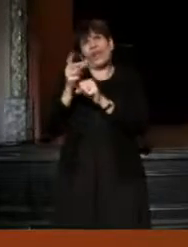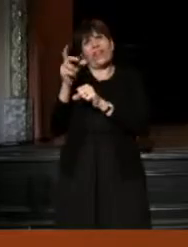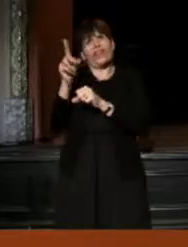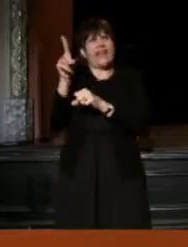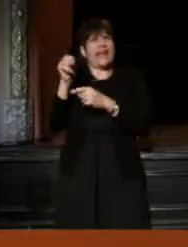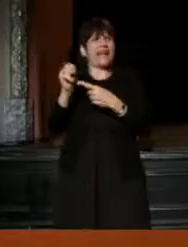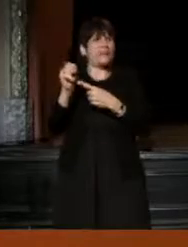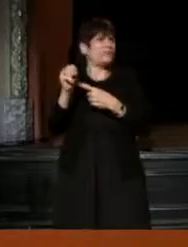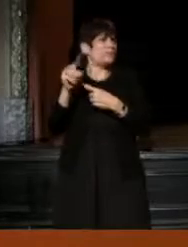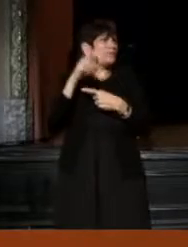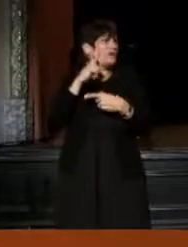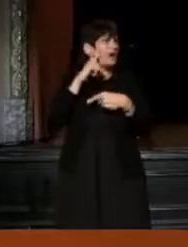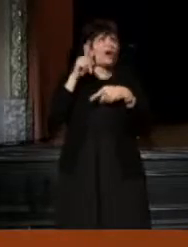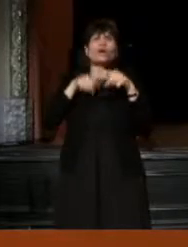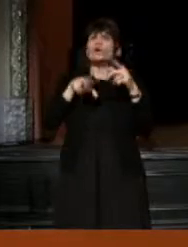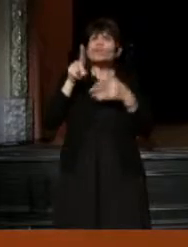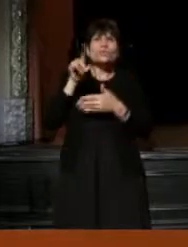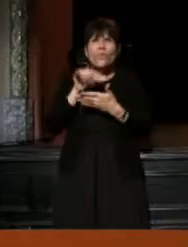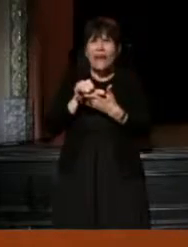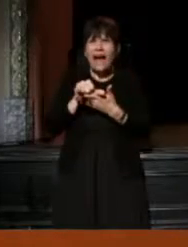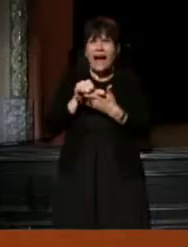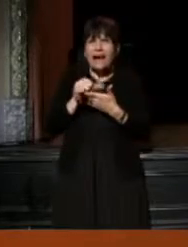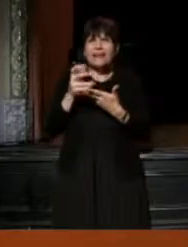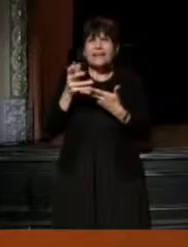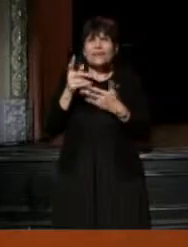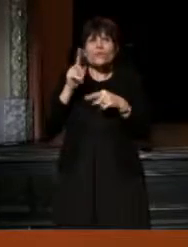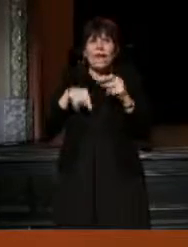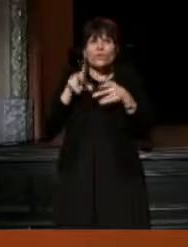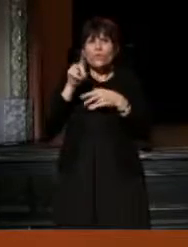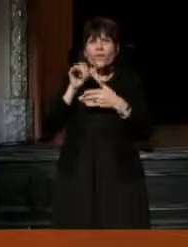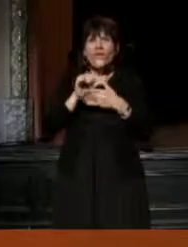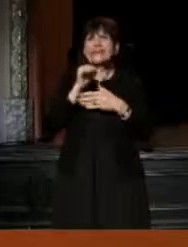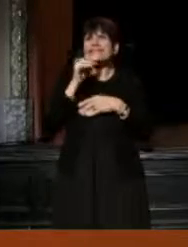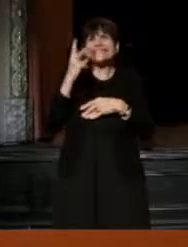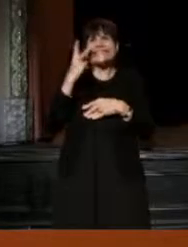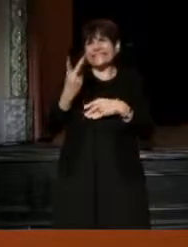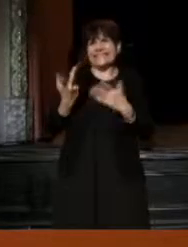And that if we couldn't do that, I didn't see why it should be there.